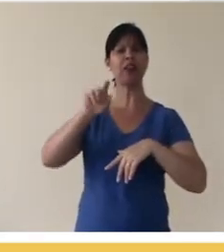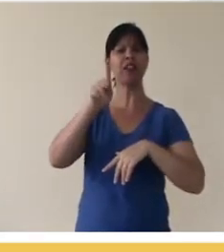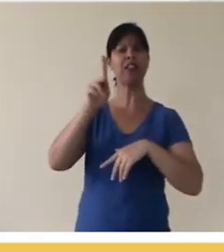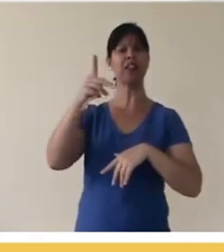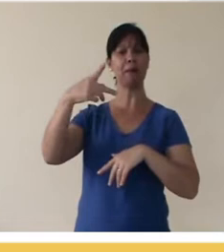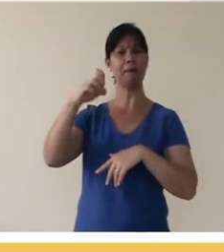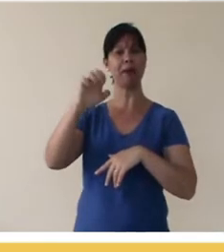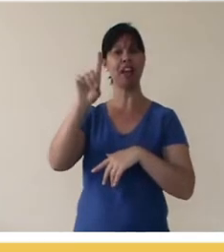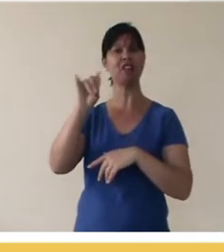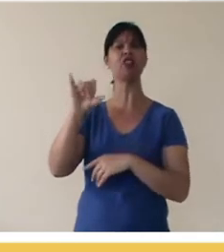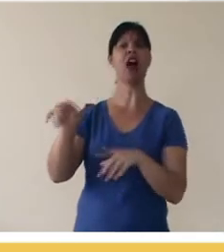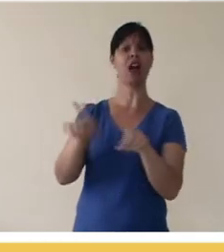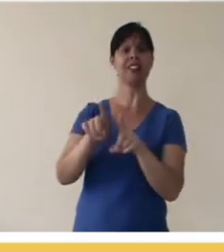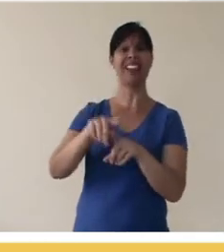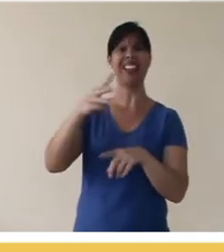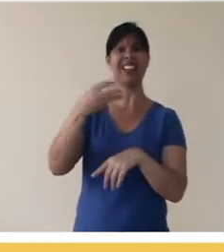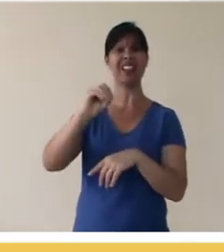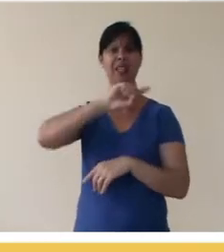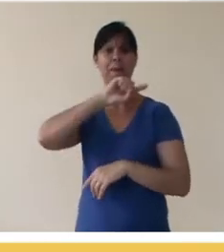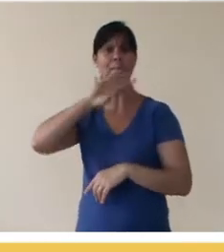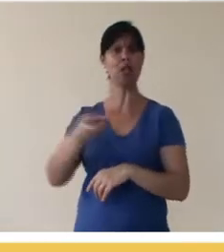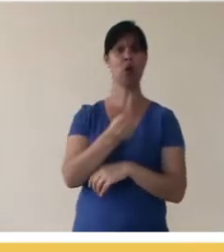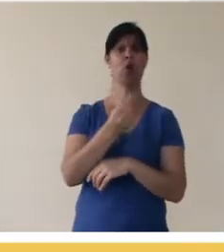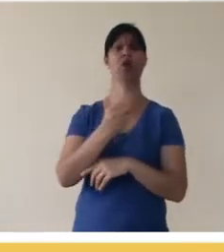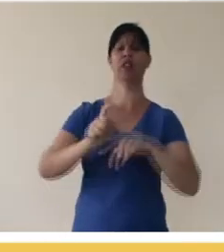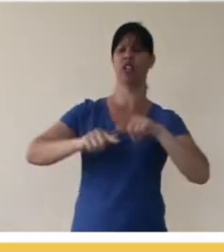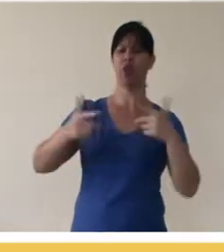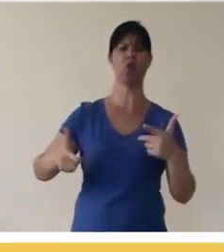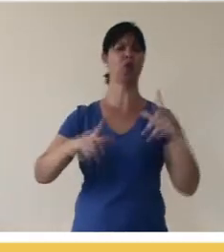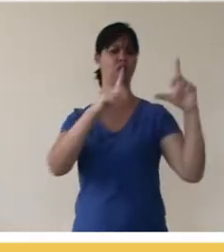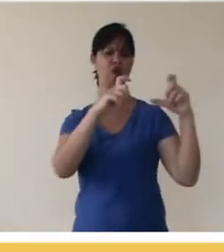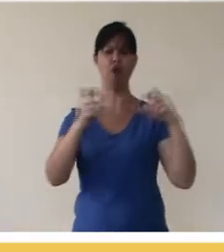it has almost 30 million resources and it’s not just photos, it’s photos, videos, audios, texts,